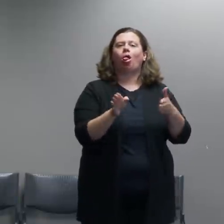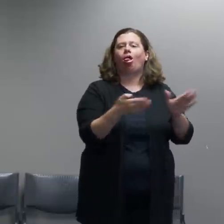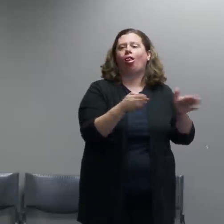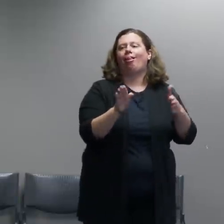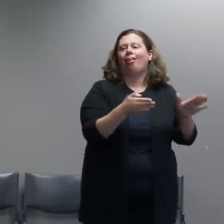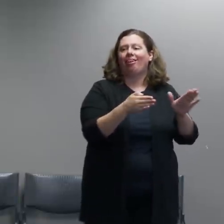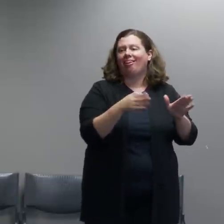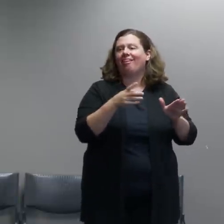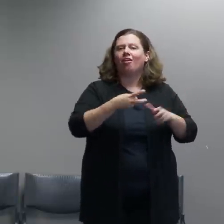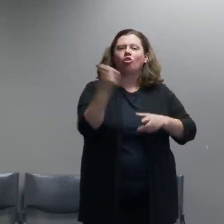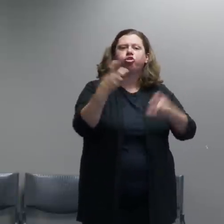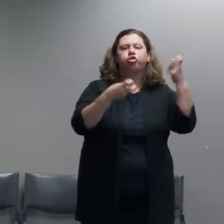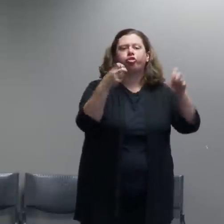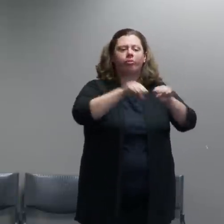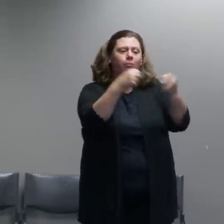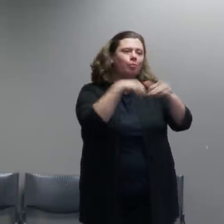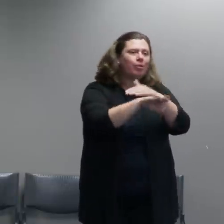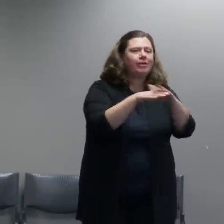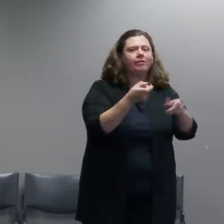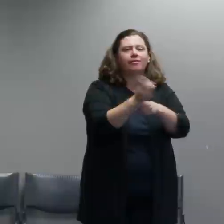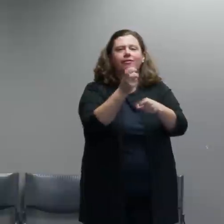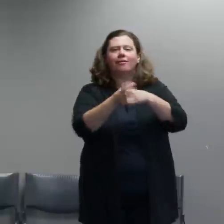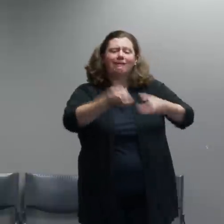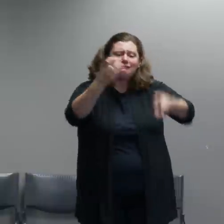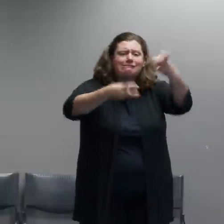I want to be clear as I frame this discussion here today